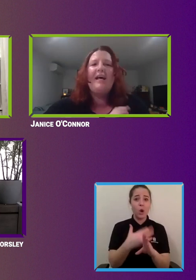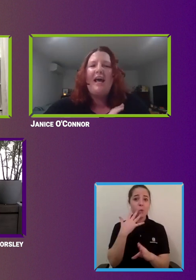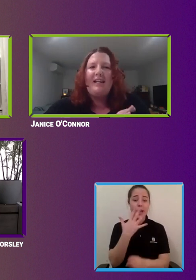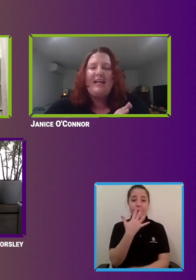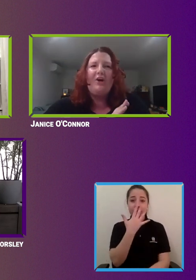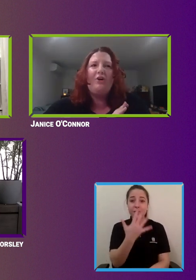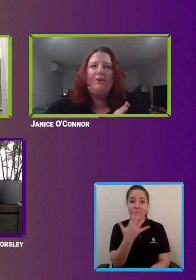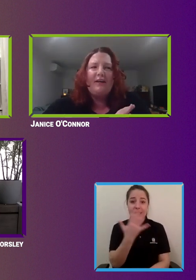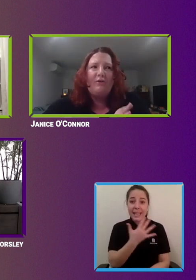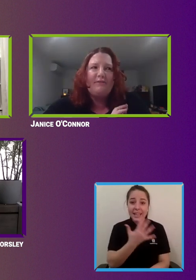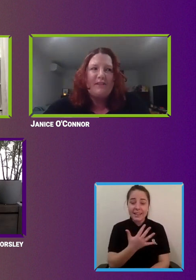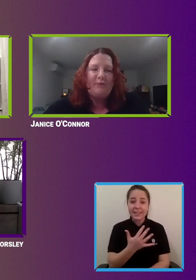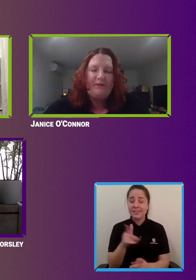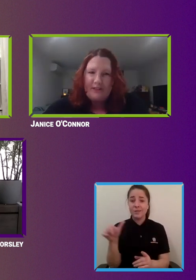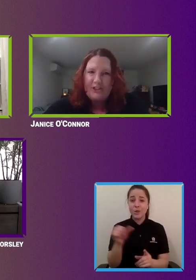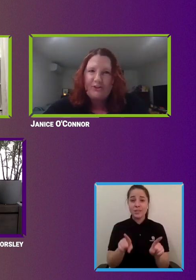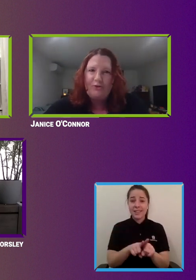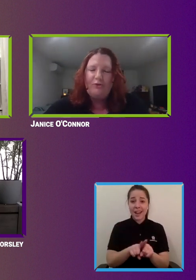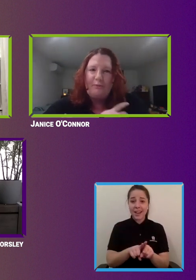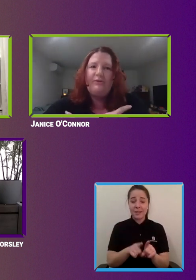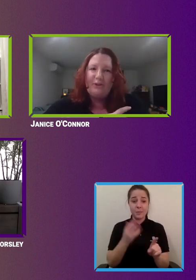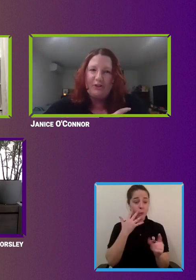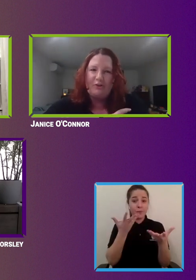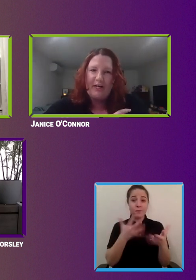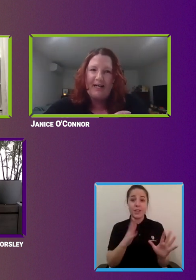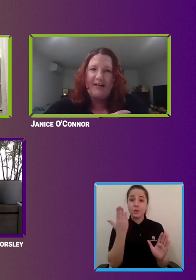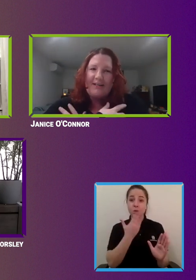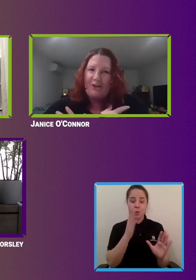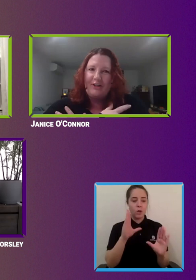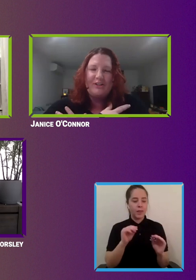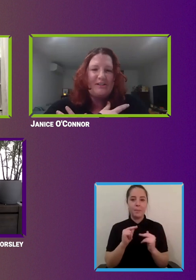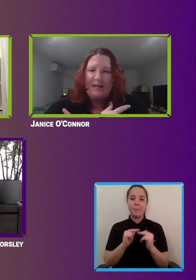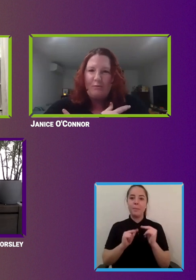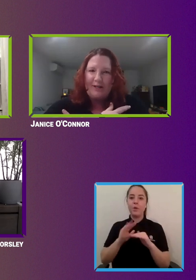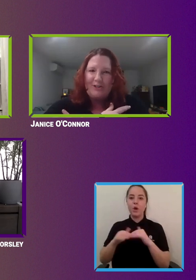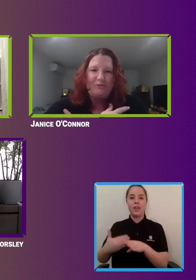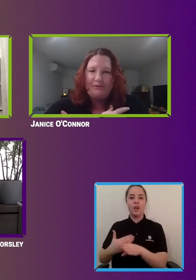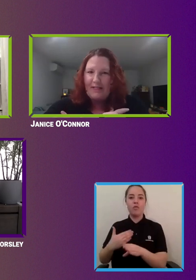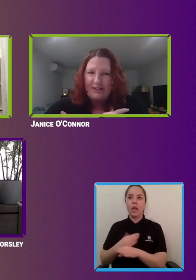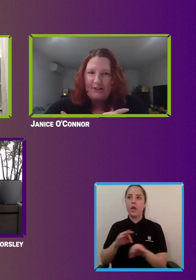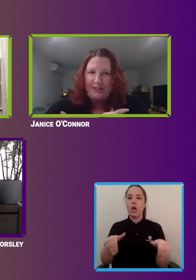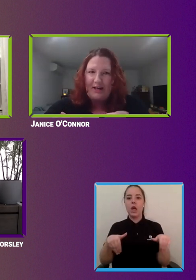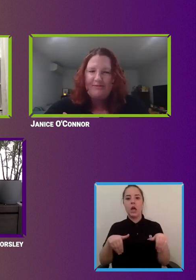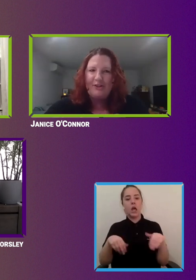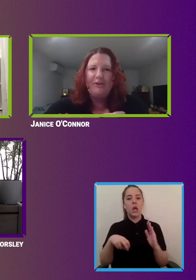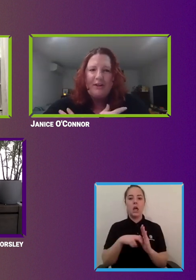and then like all of us when we finish school build on your career and don't just be in one job for the rest of your life so